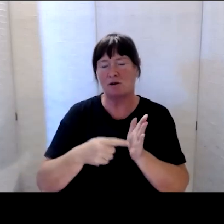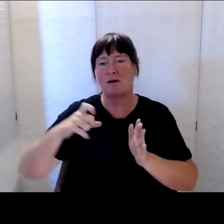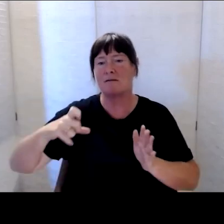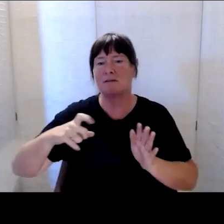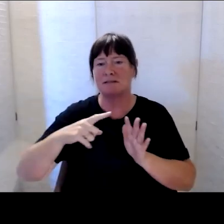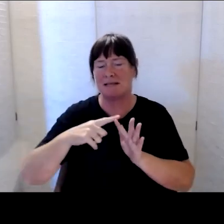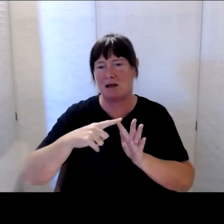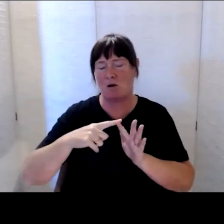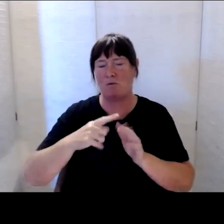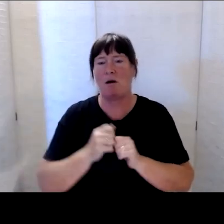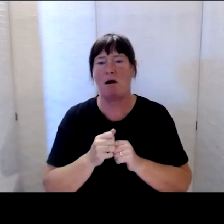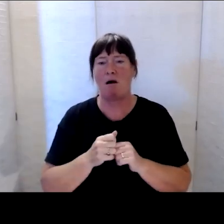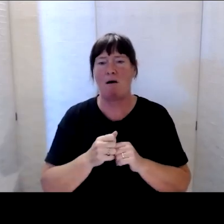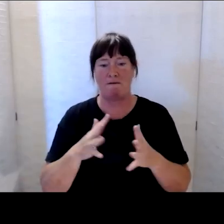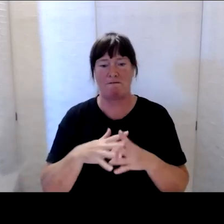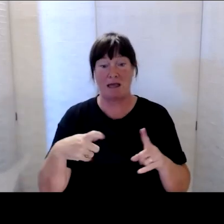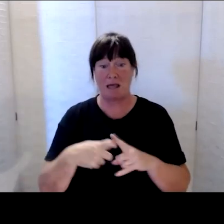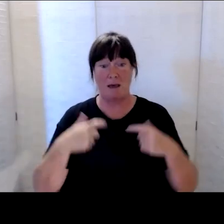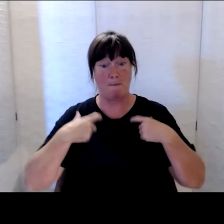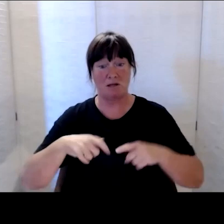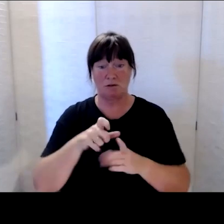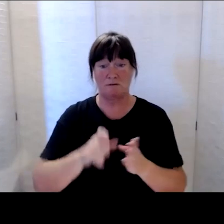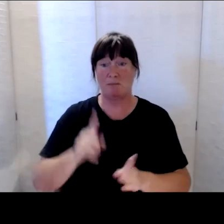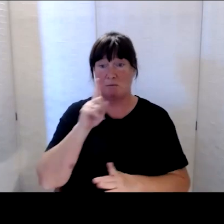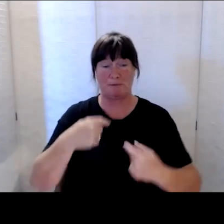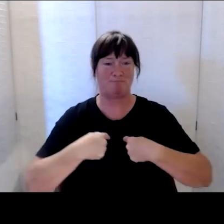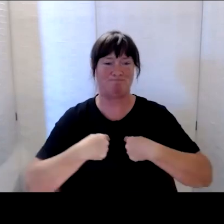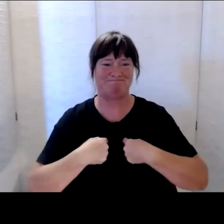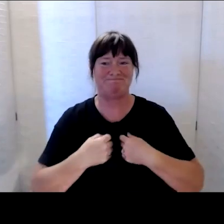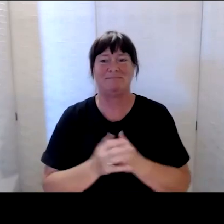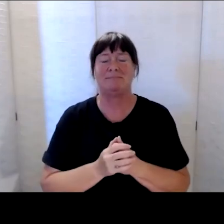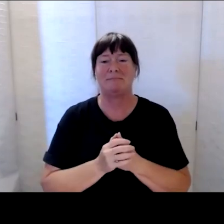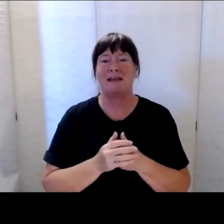the Ministry of Disabled People. I’m currently seated.